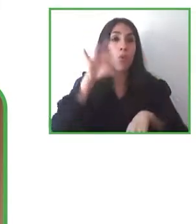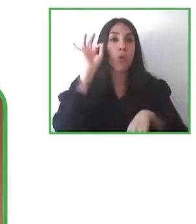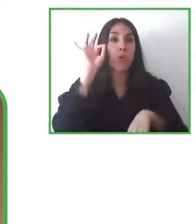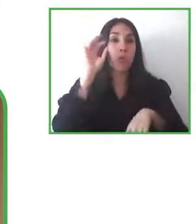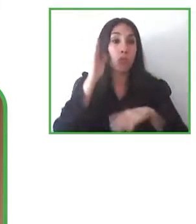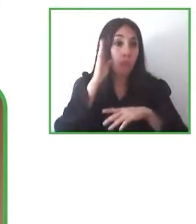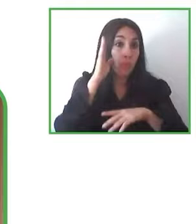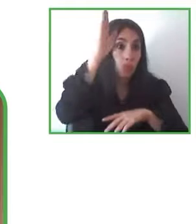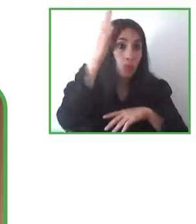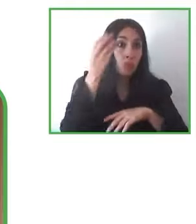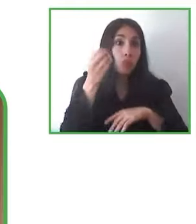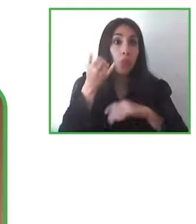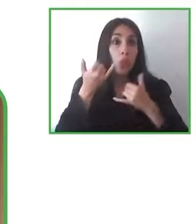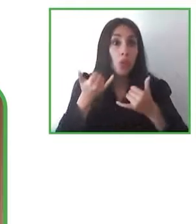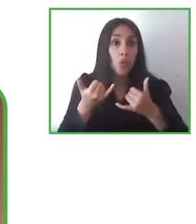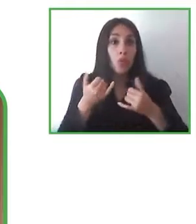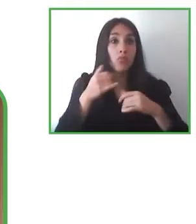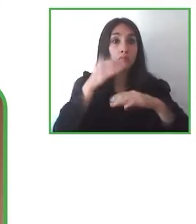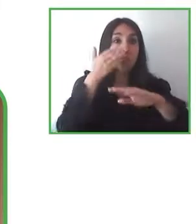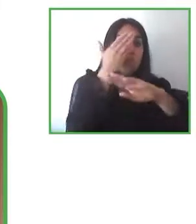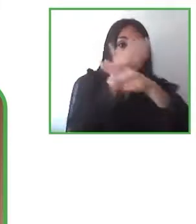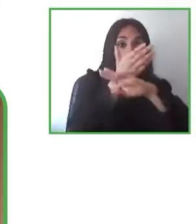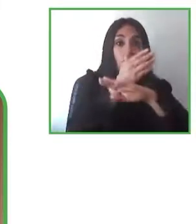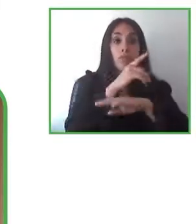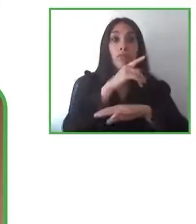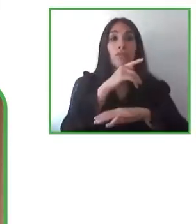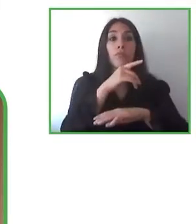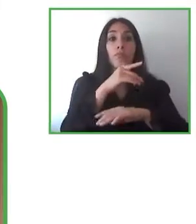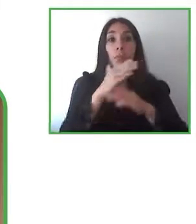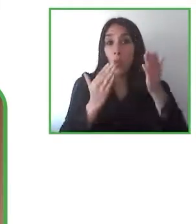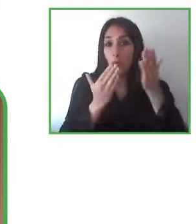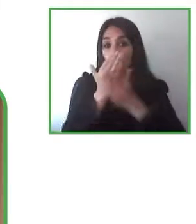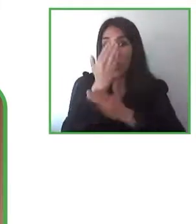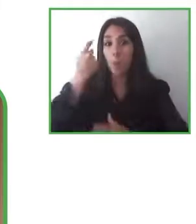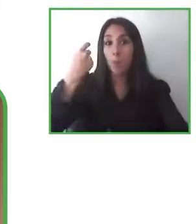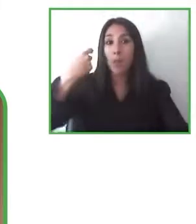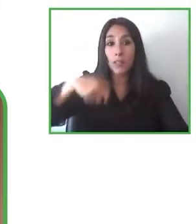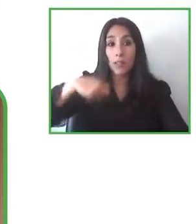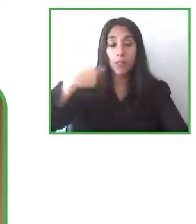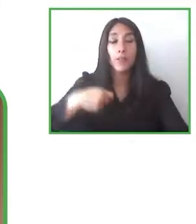proposal for the new administration and we are going to